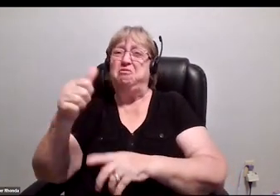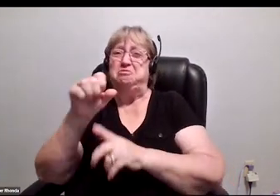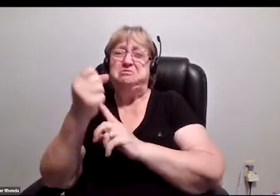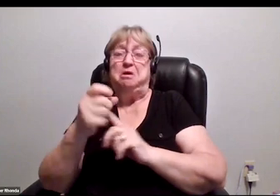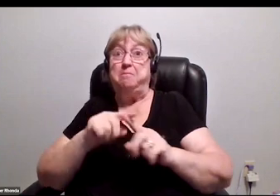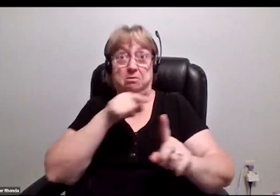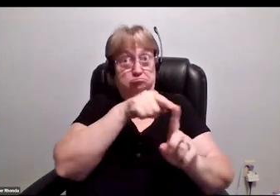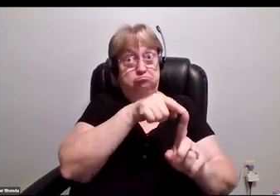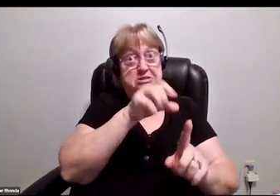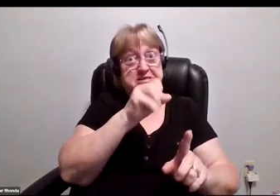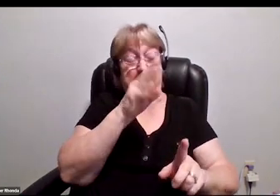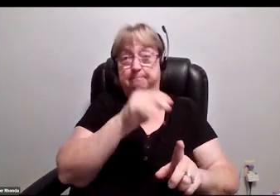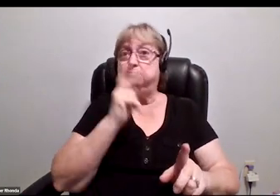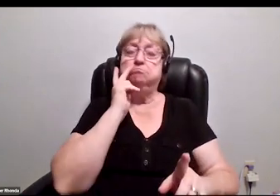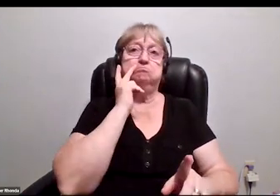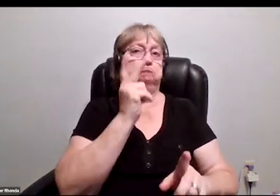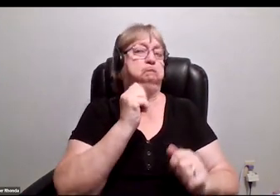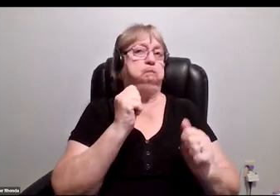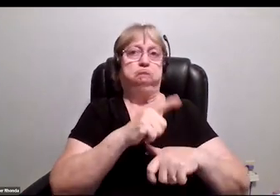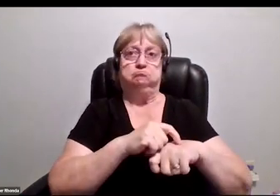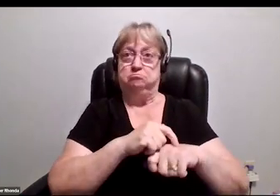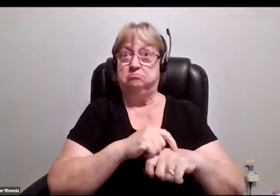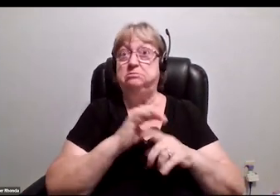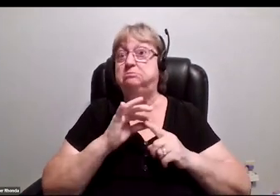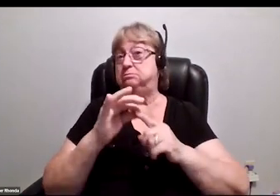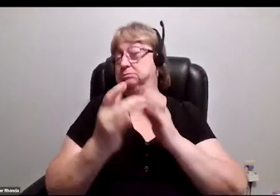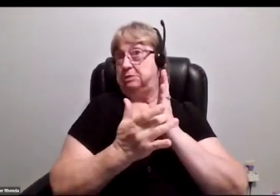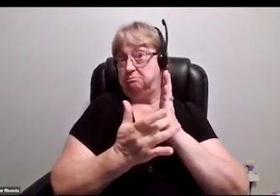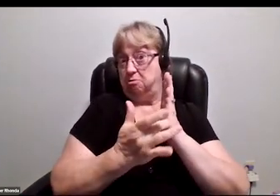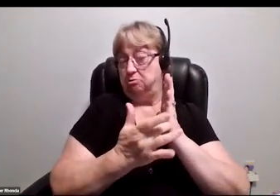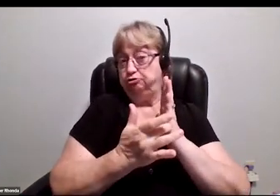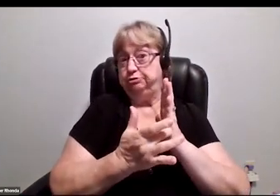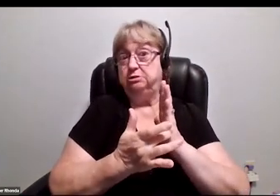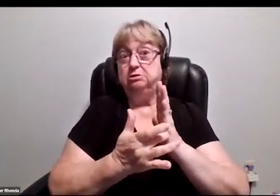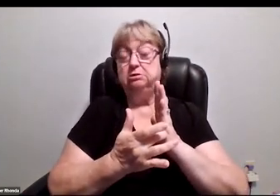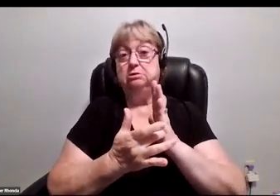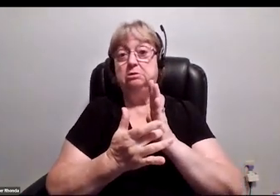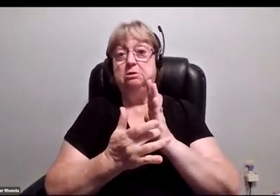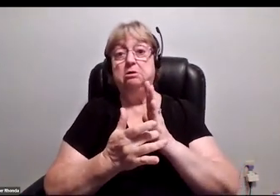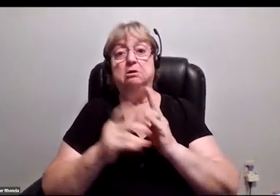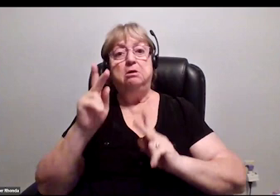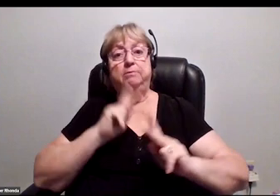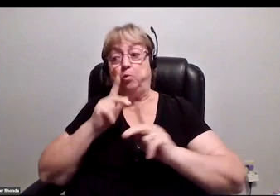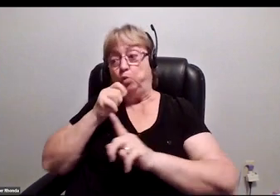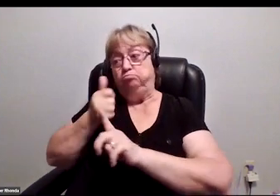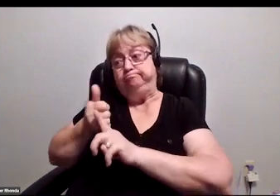especially in the technology side of things, that folks with disabilities are like, I don't feel like being